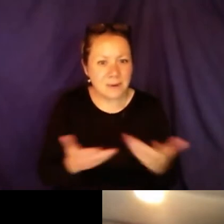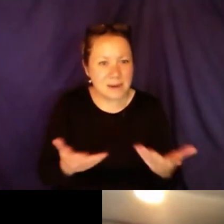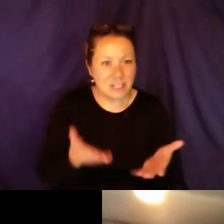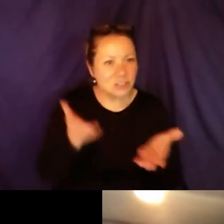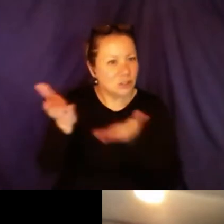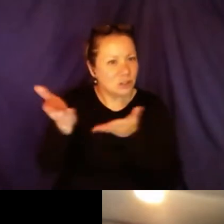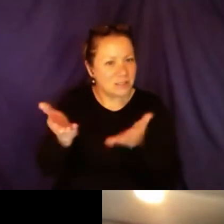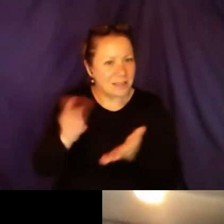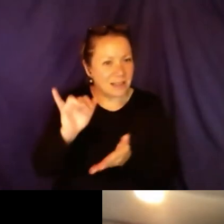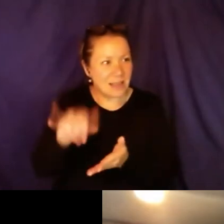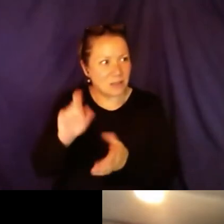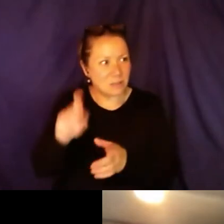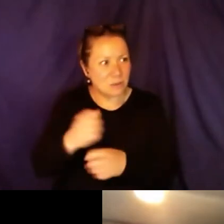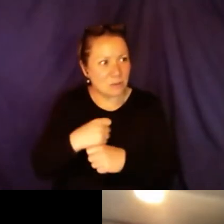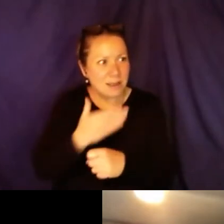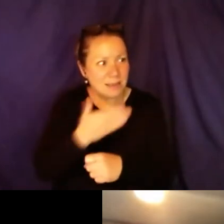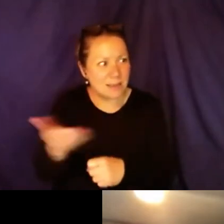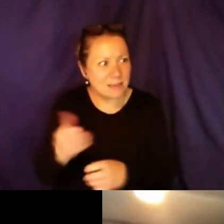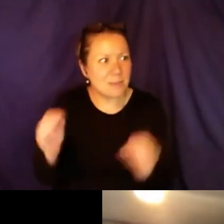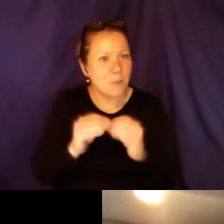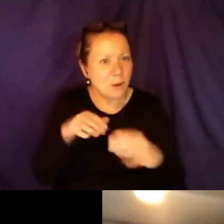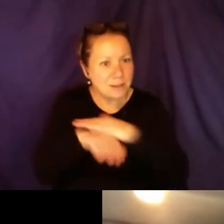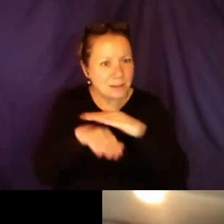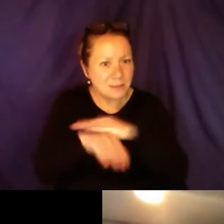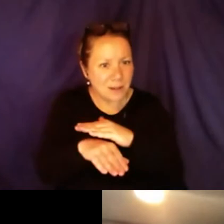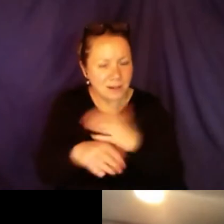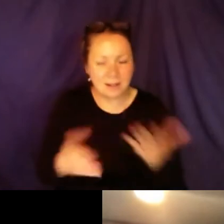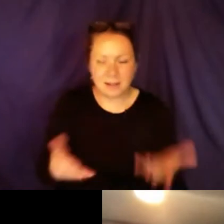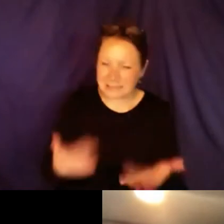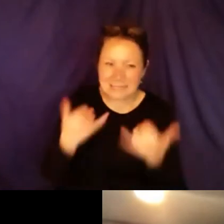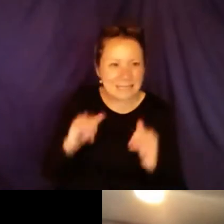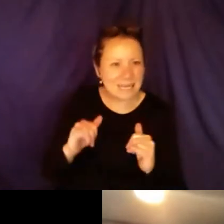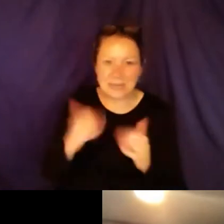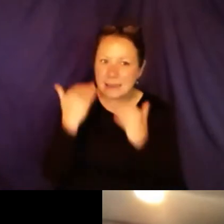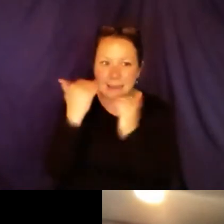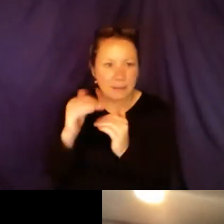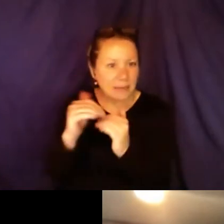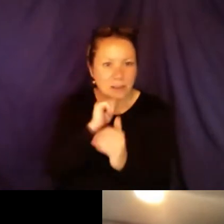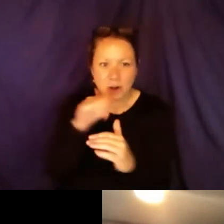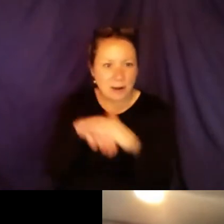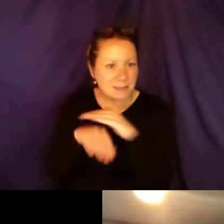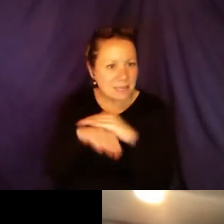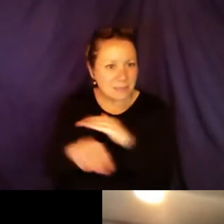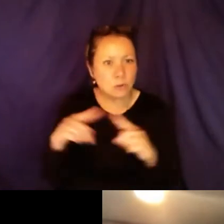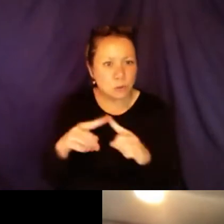to me how even in services that are supposed to make